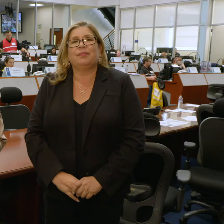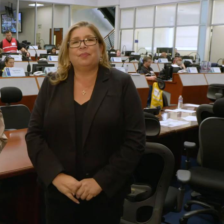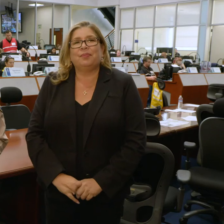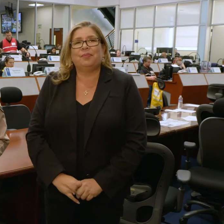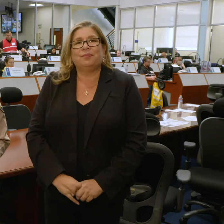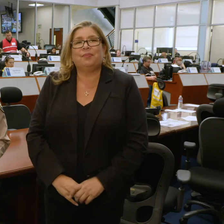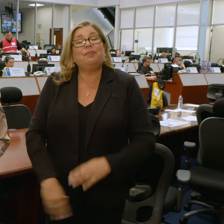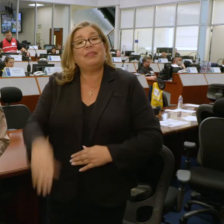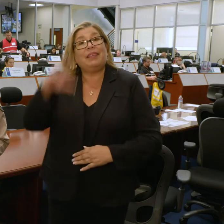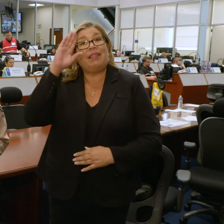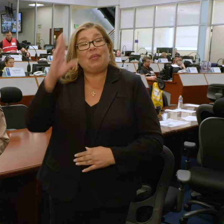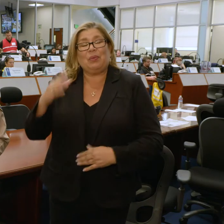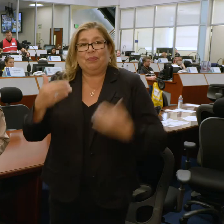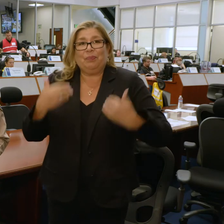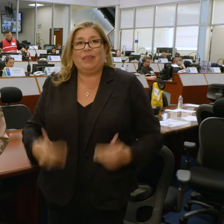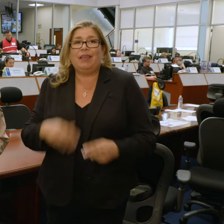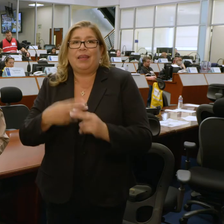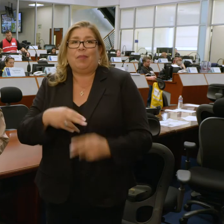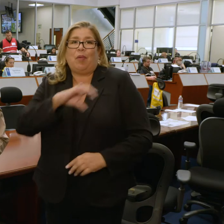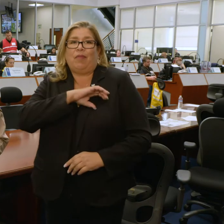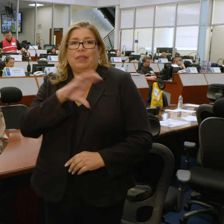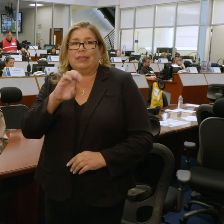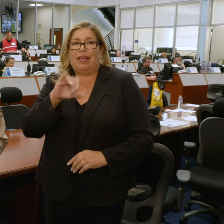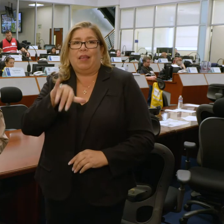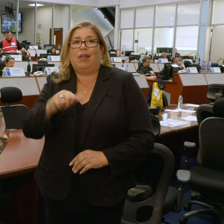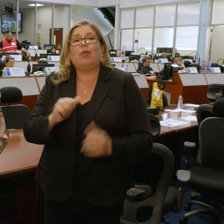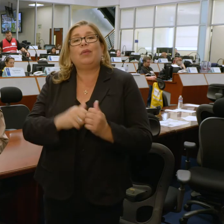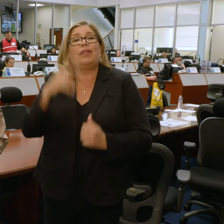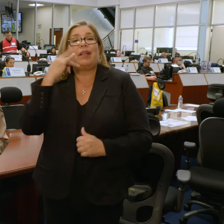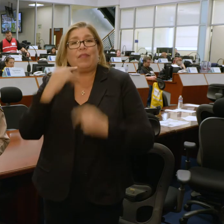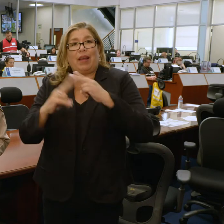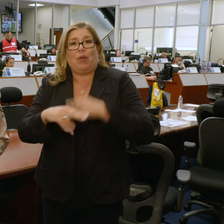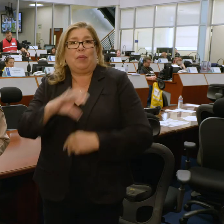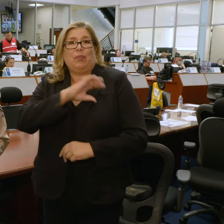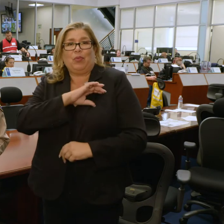Hi, I'm Officer Ceja with the California Highway Patrol. Remember to stay safe